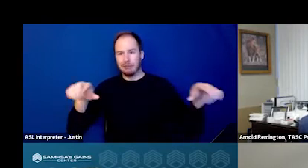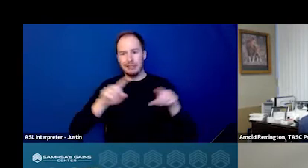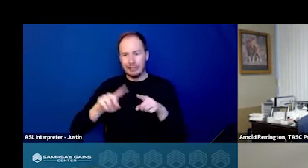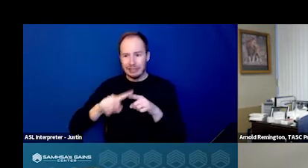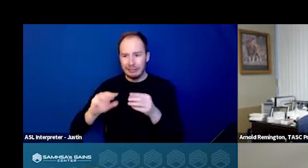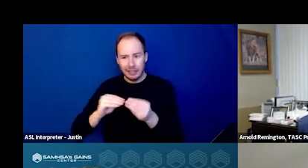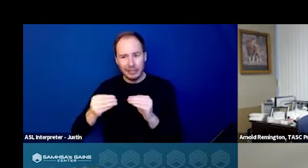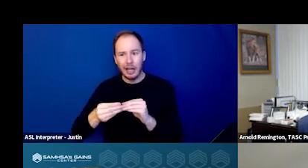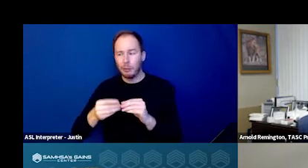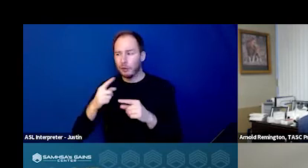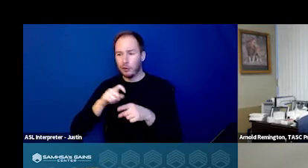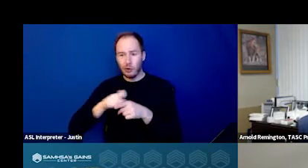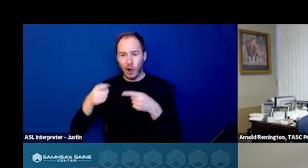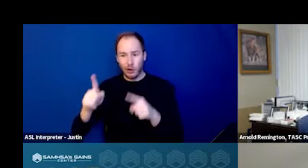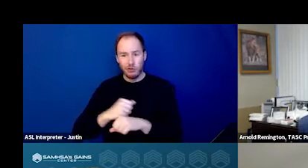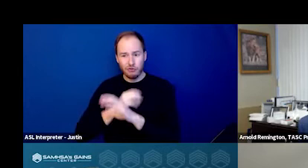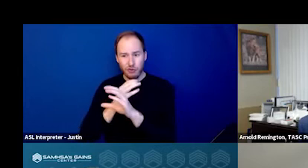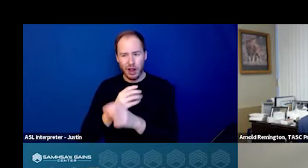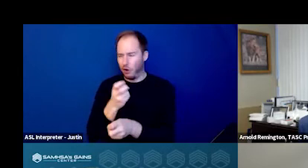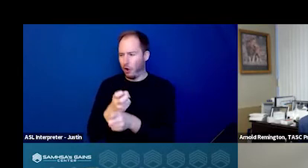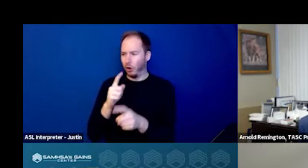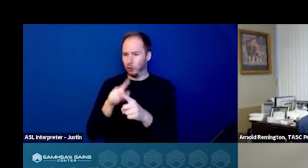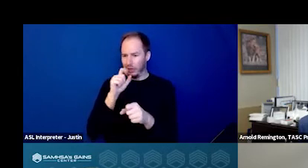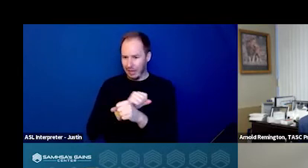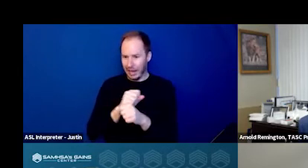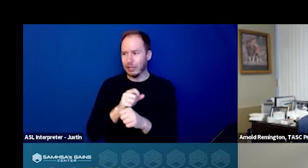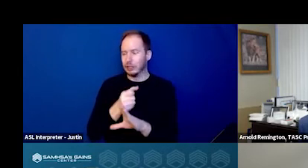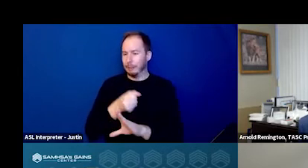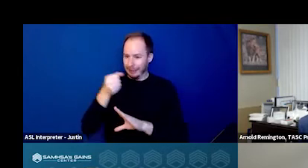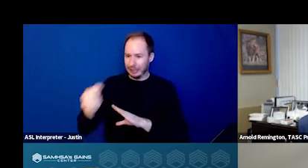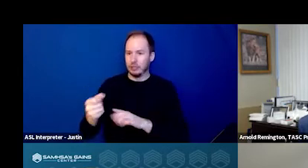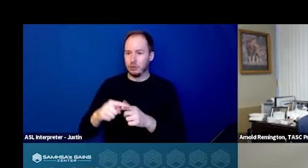and difficulty getting people into services at that time.